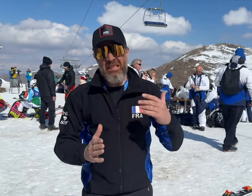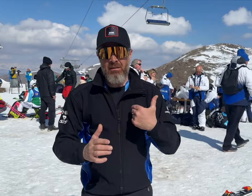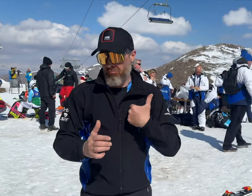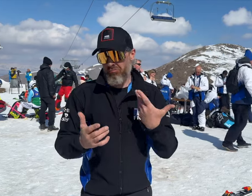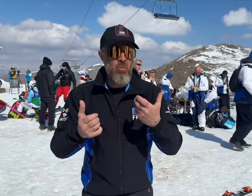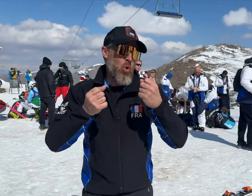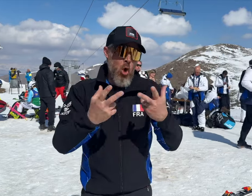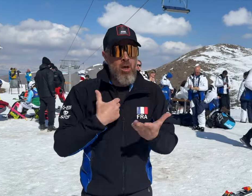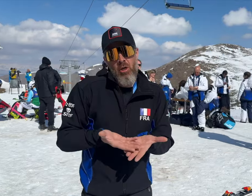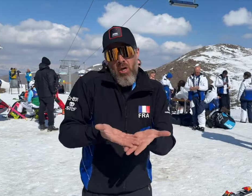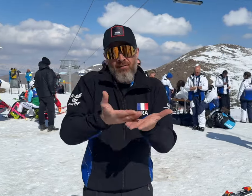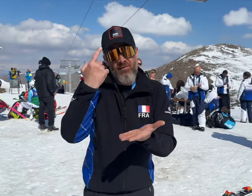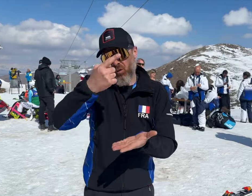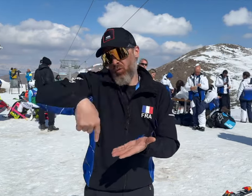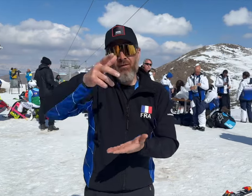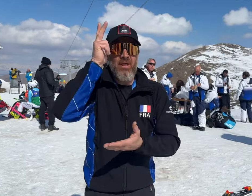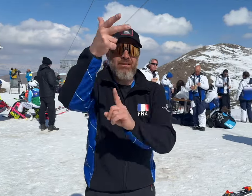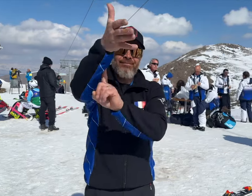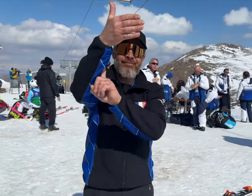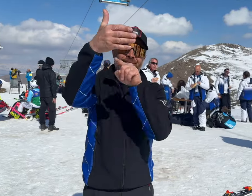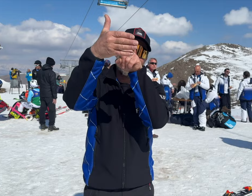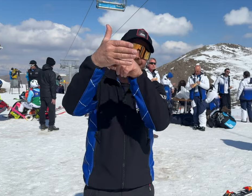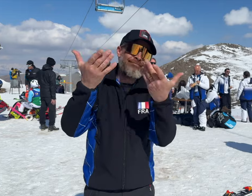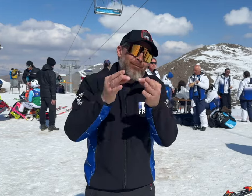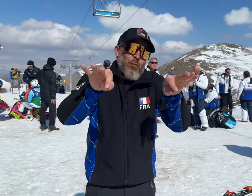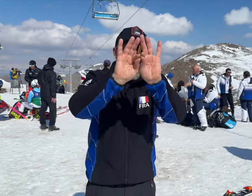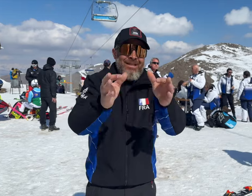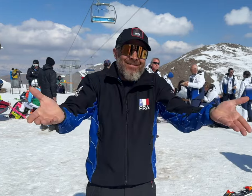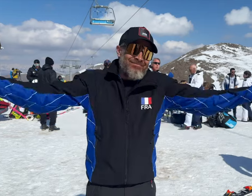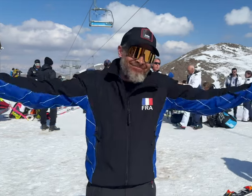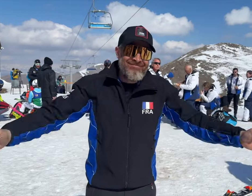love of my country, France.